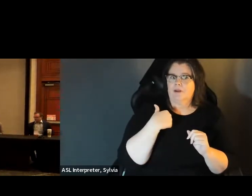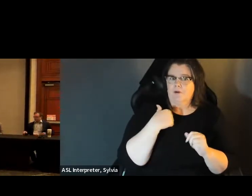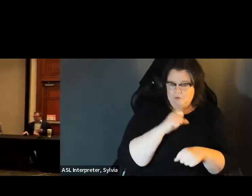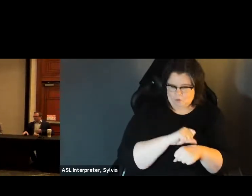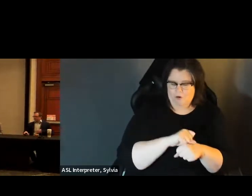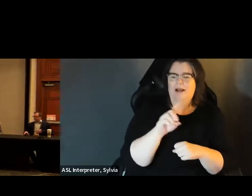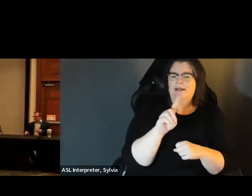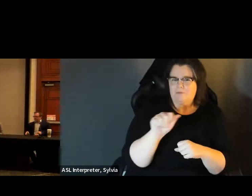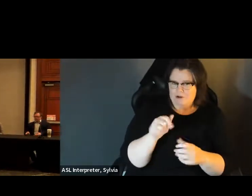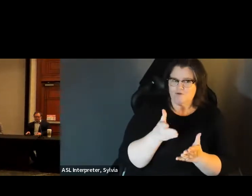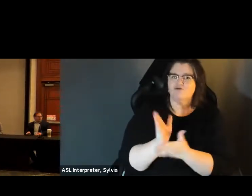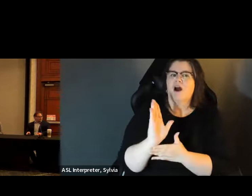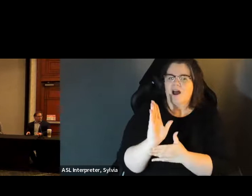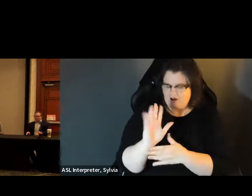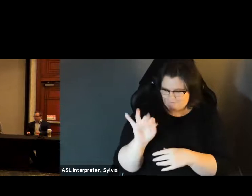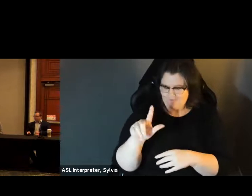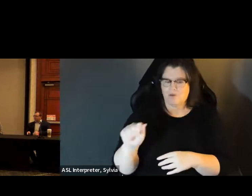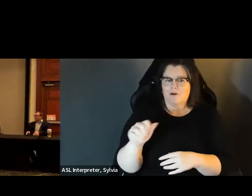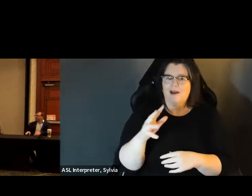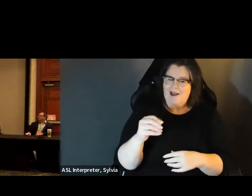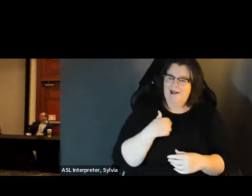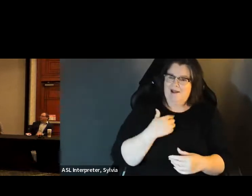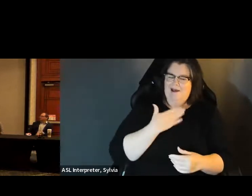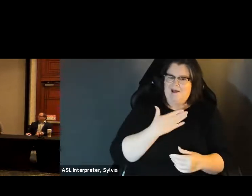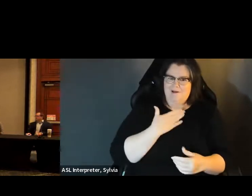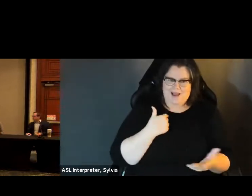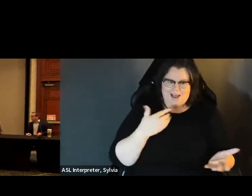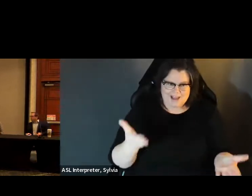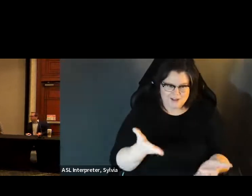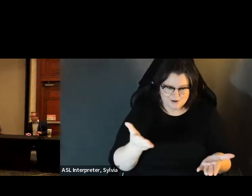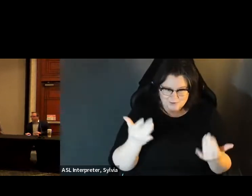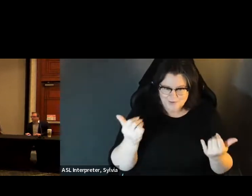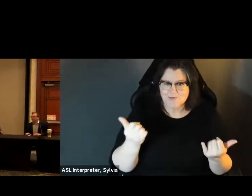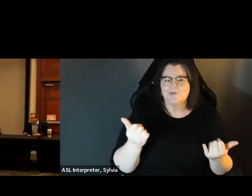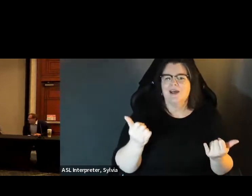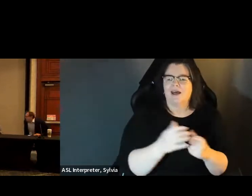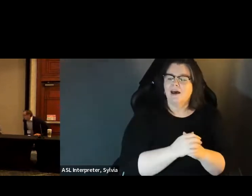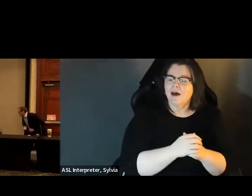I'm a public policy. So disability rights Florida. policy analyst with disability rights Florida. I'm super I'm super excited to be here for this conversation today.